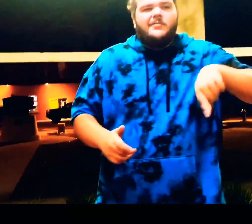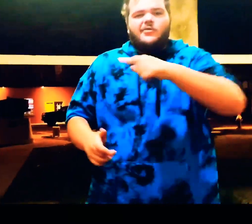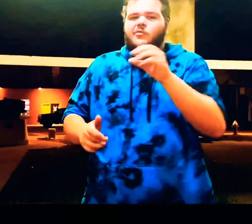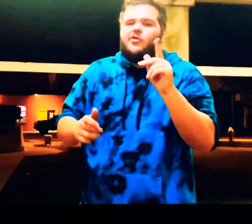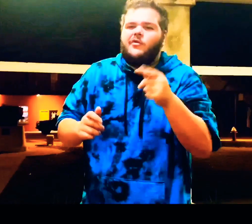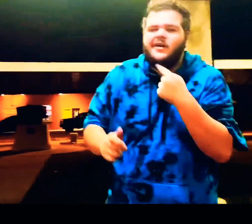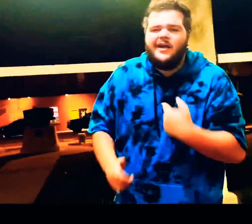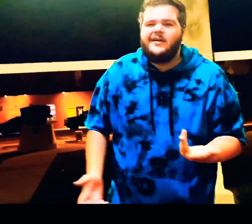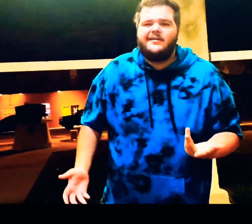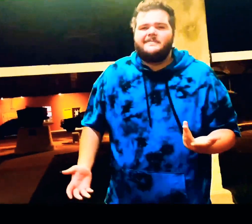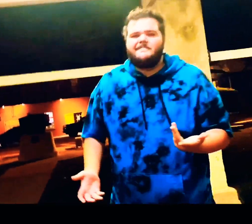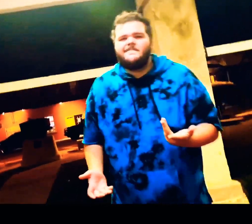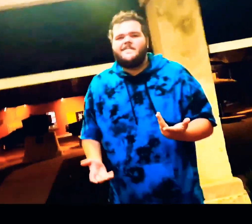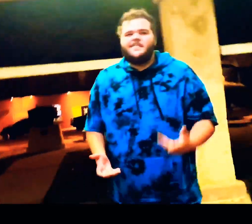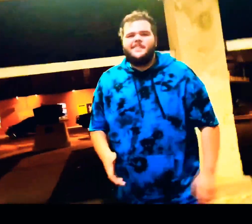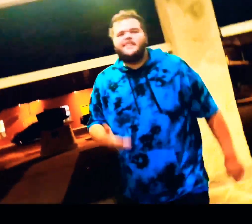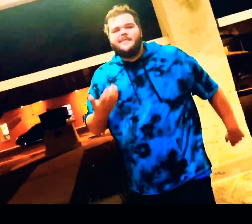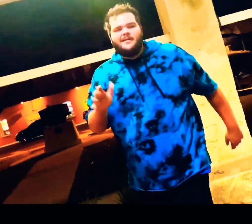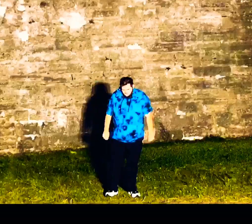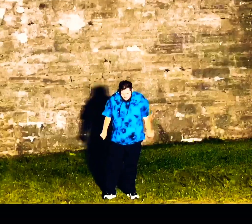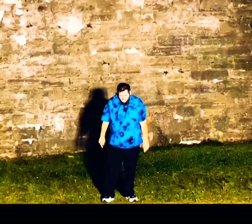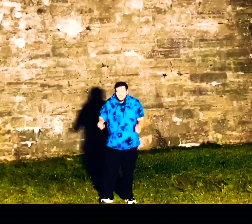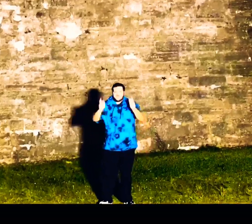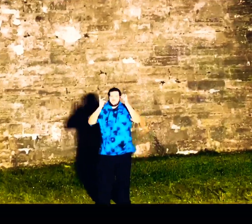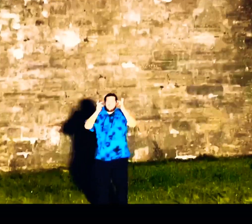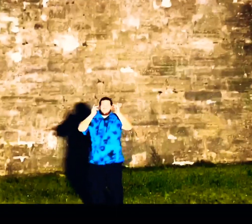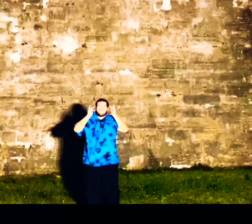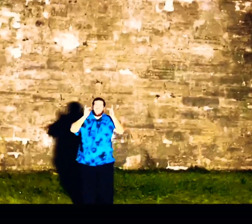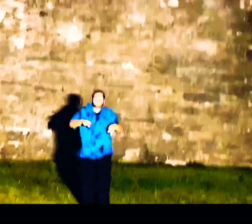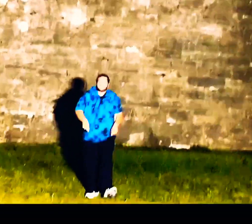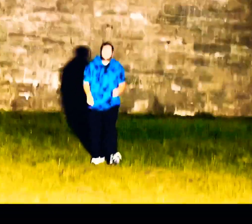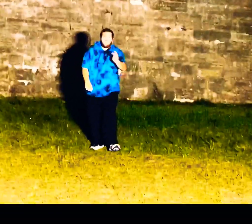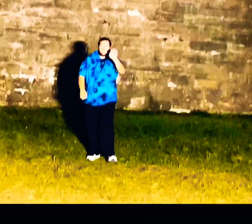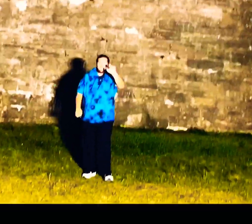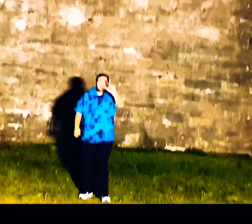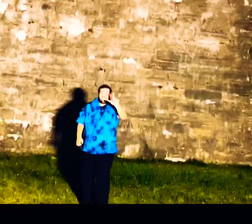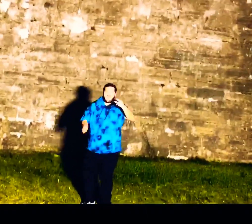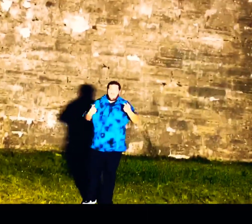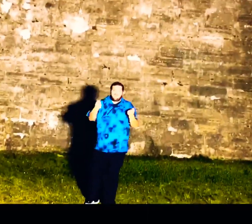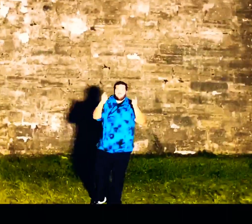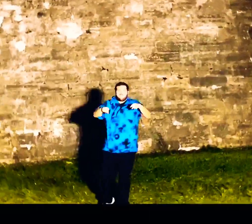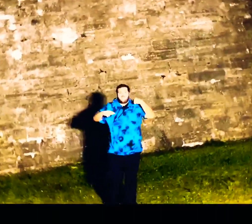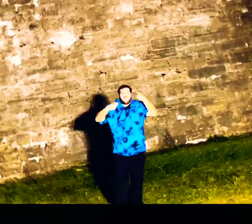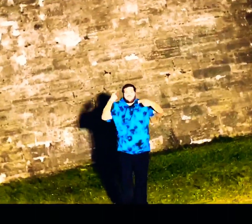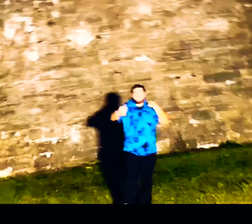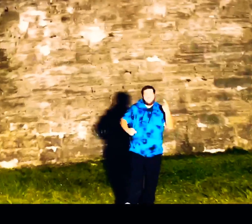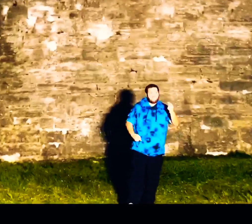tell me we're okay panic on the brain Michael's gone insane